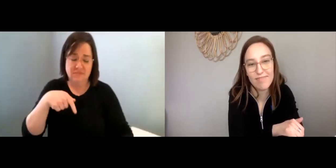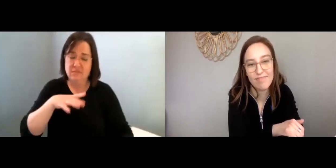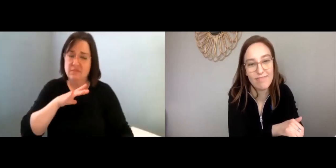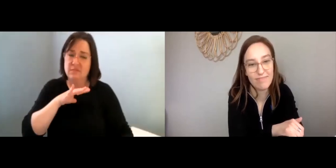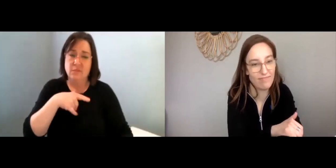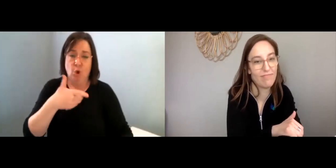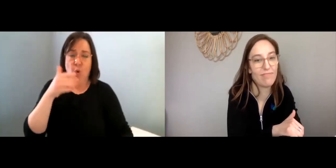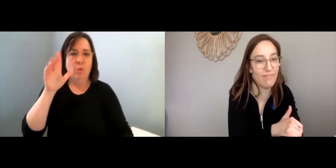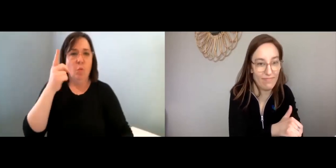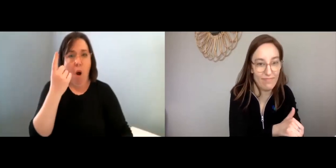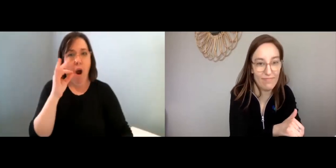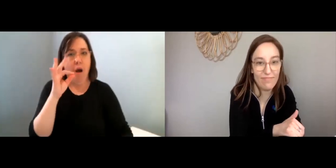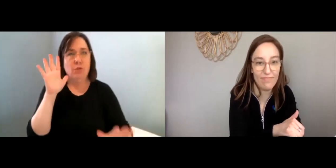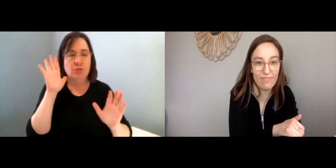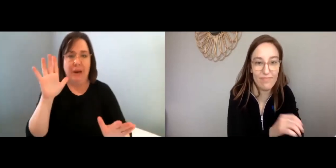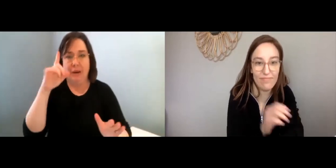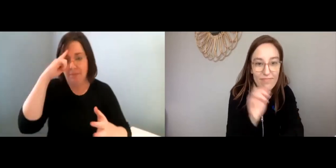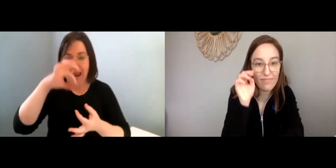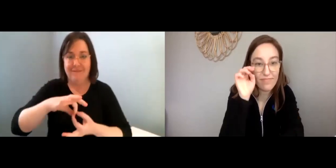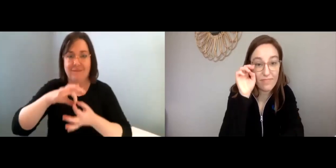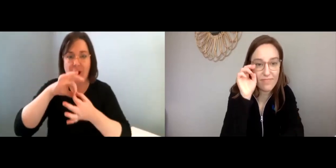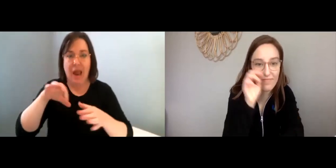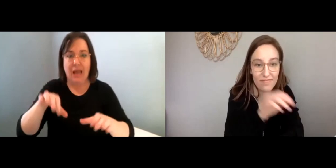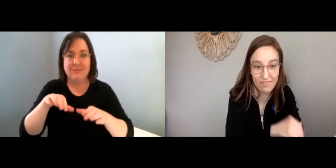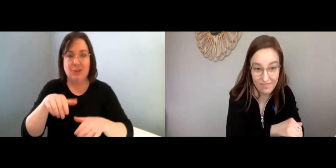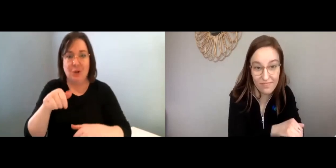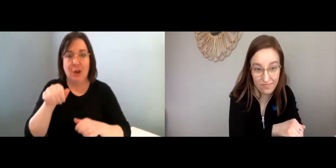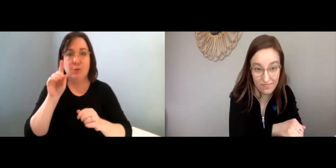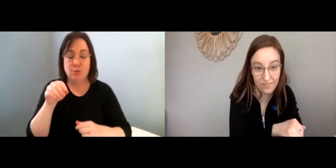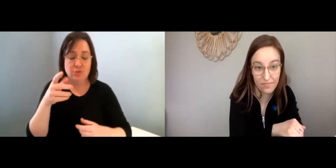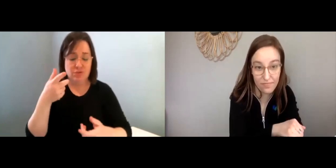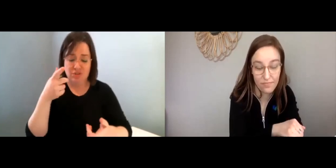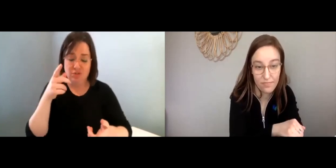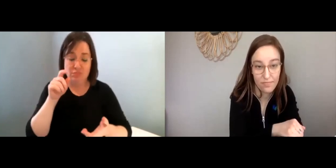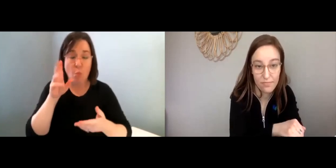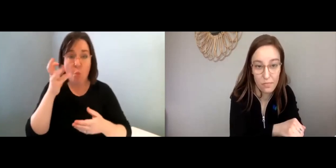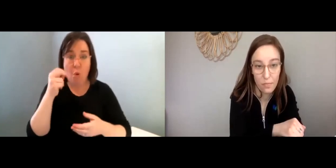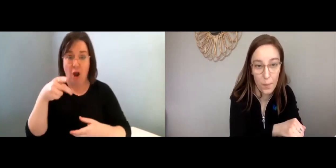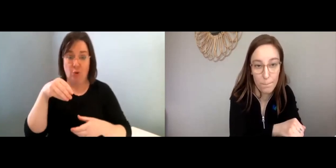Lisa: This is one of the great mindful activities you can do,